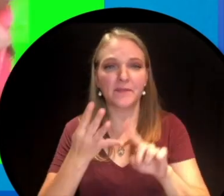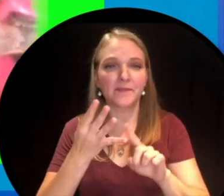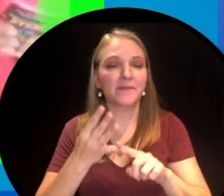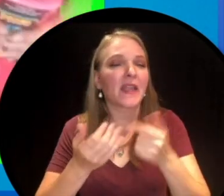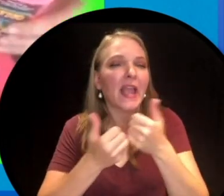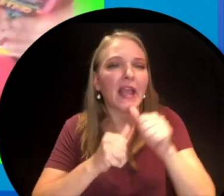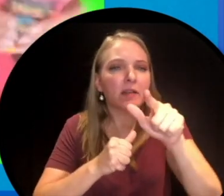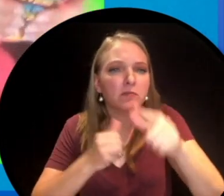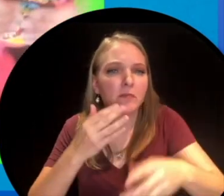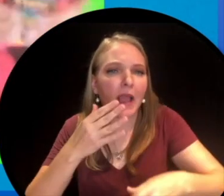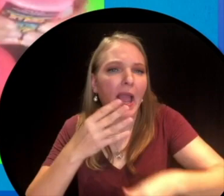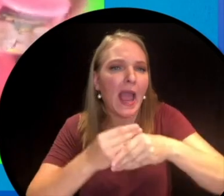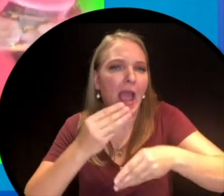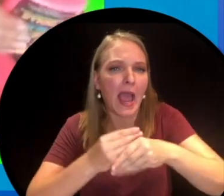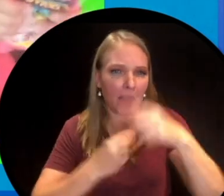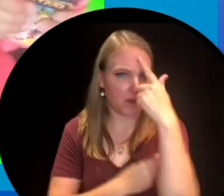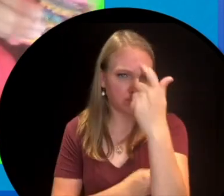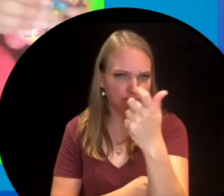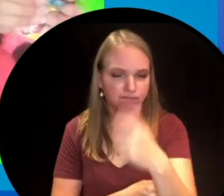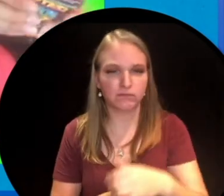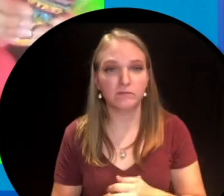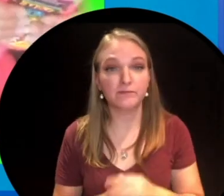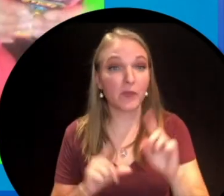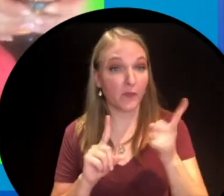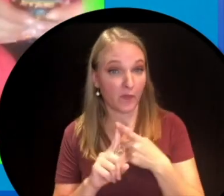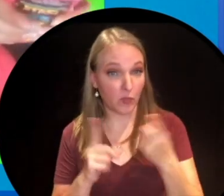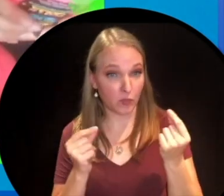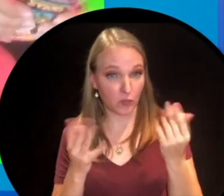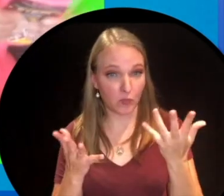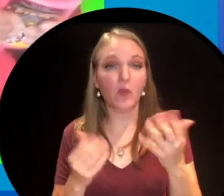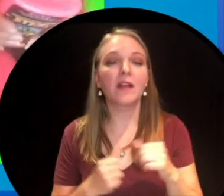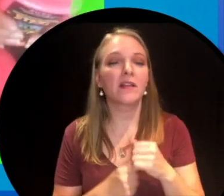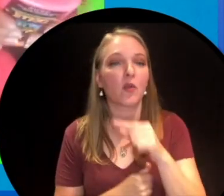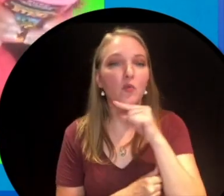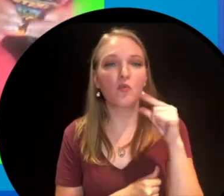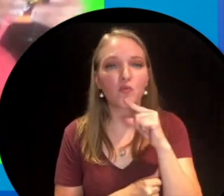The first step to making slime is to pour out your glue. Now the amount of glue dictates